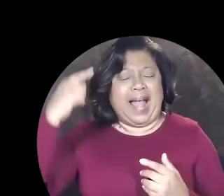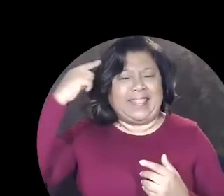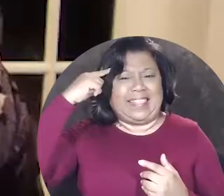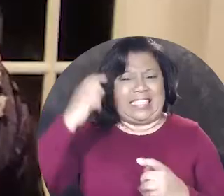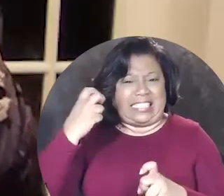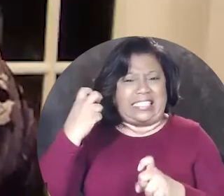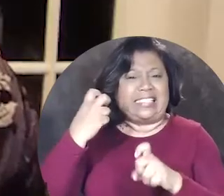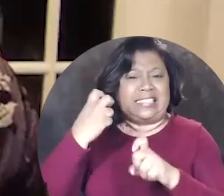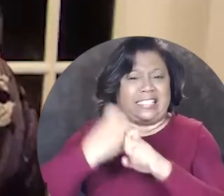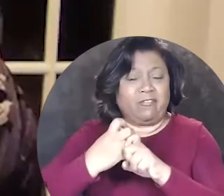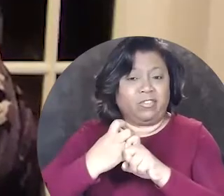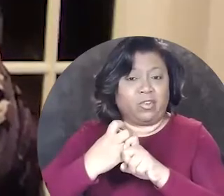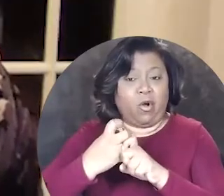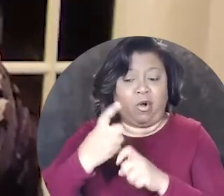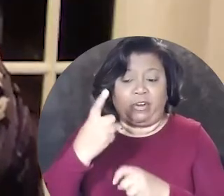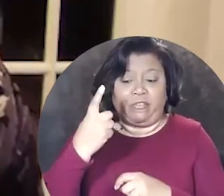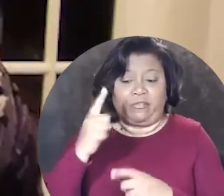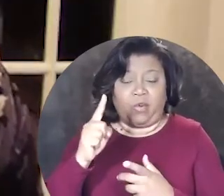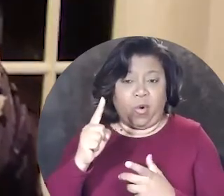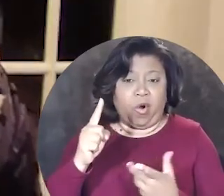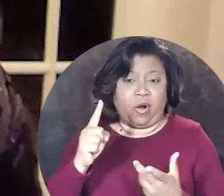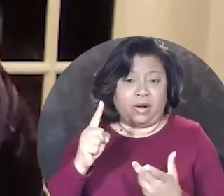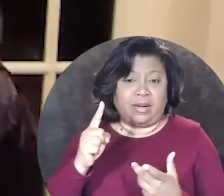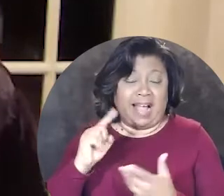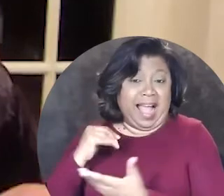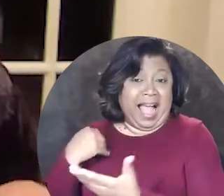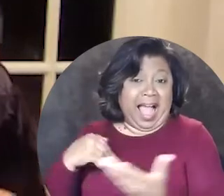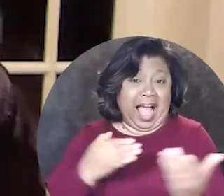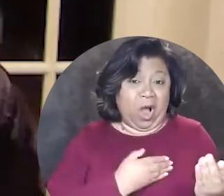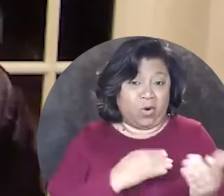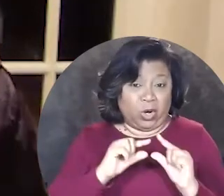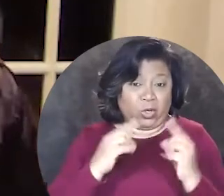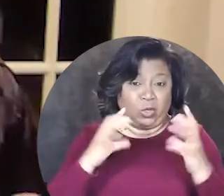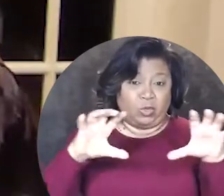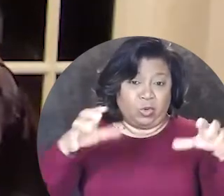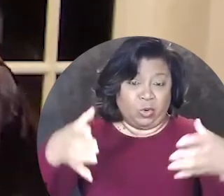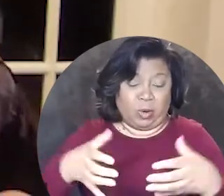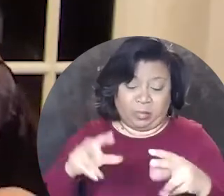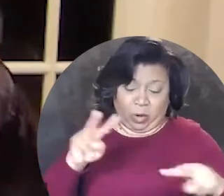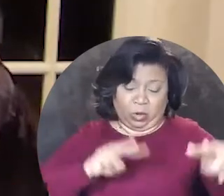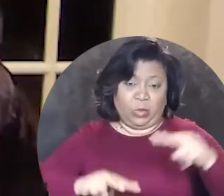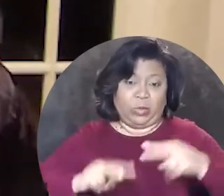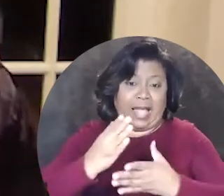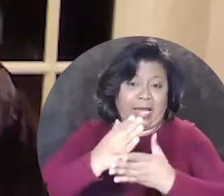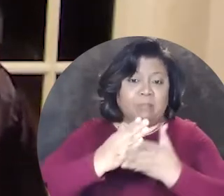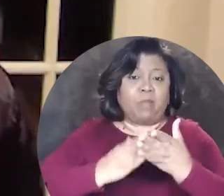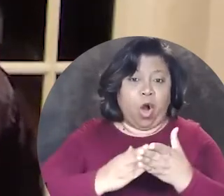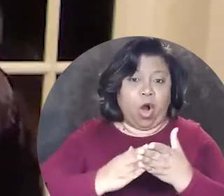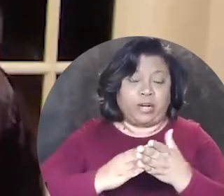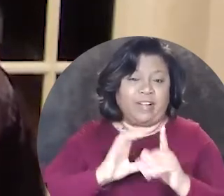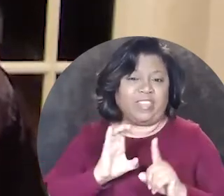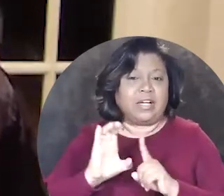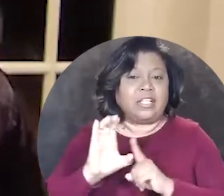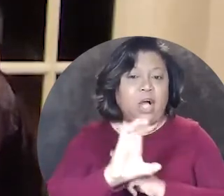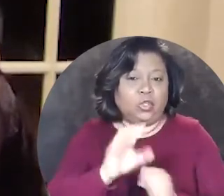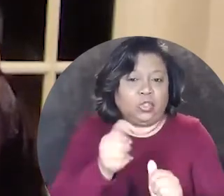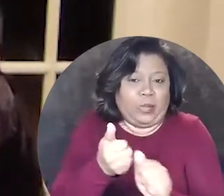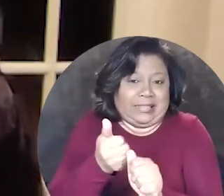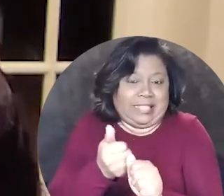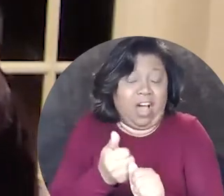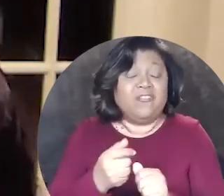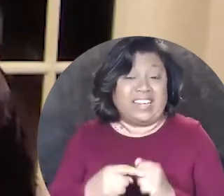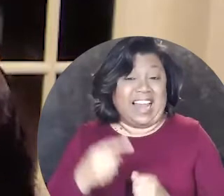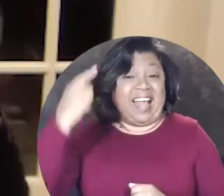so I think it's difficult for our group to be viewed as part of the culture itself and